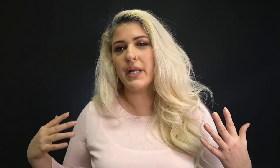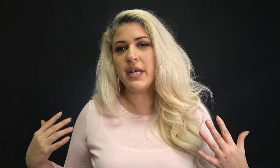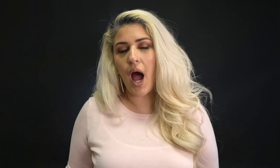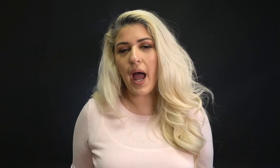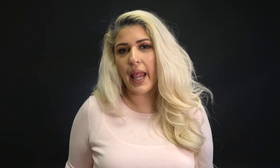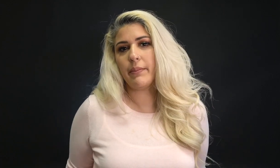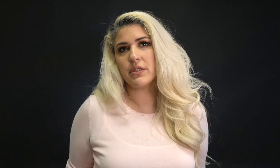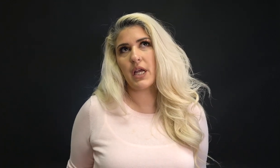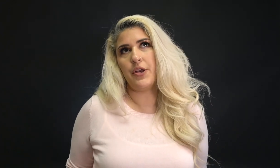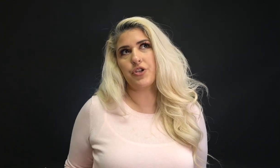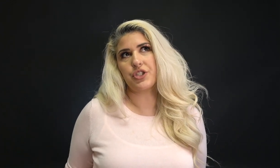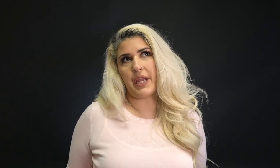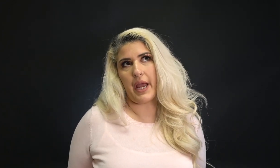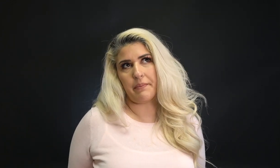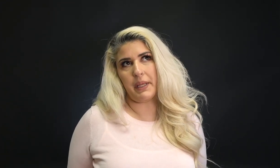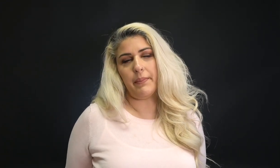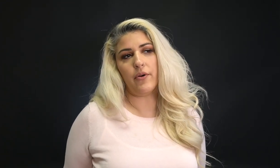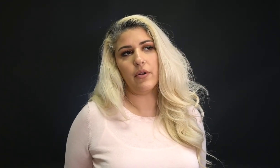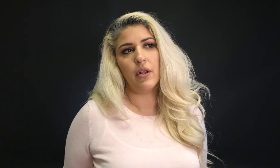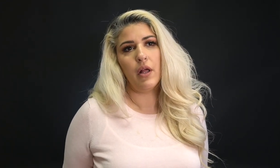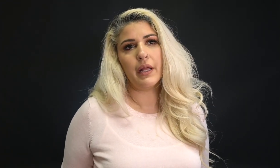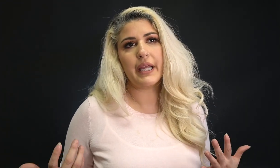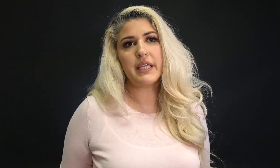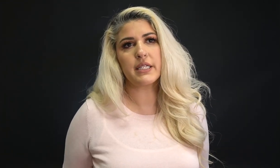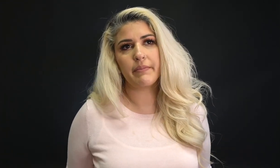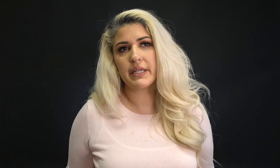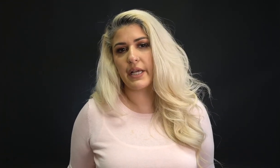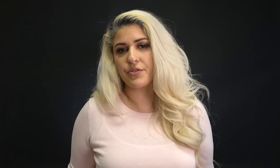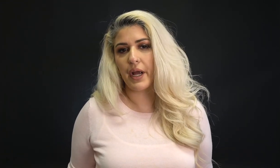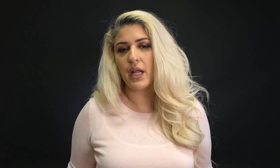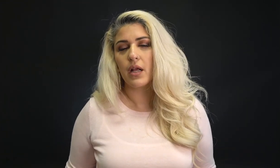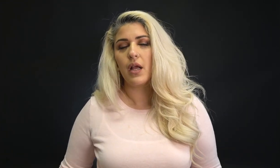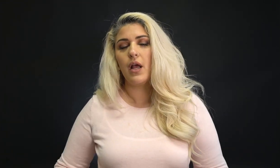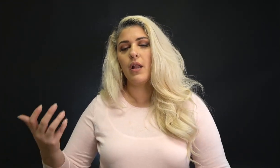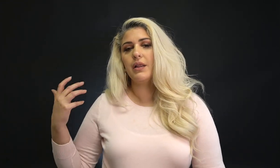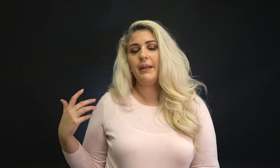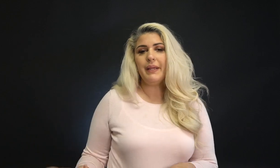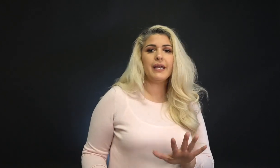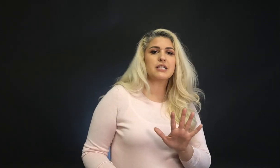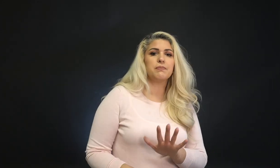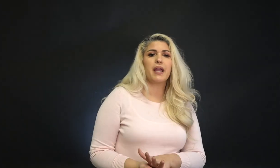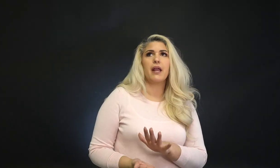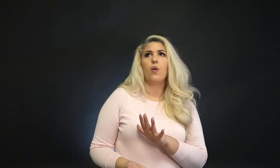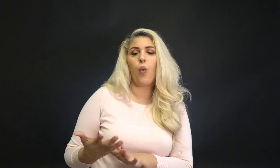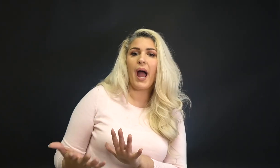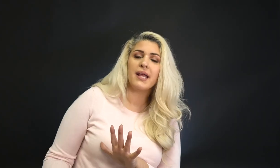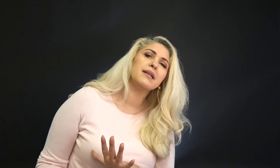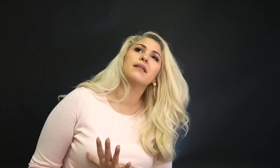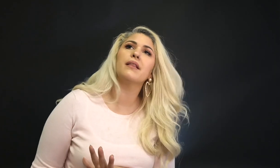but not able to understand people? Like, it doesn't make sense, right? Let me explain why,